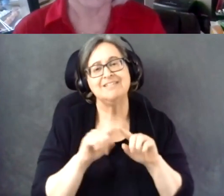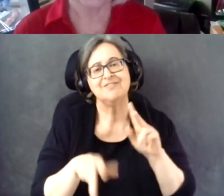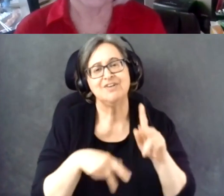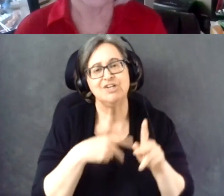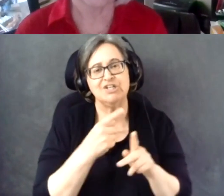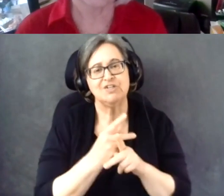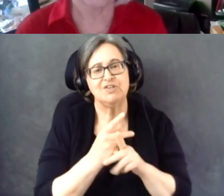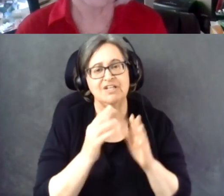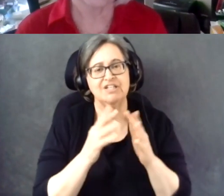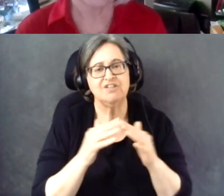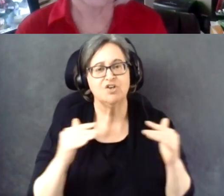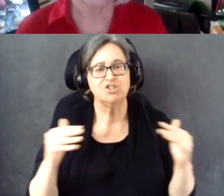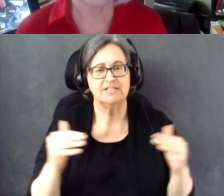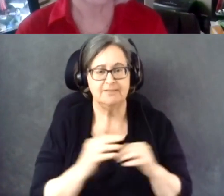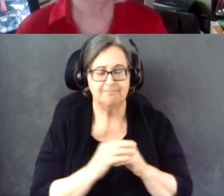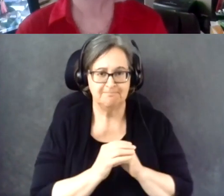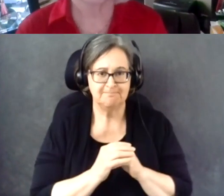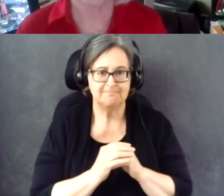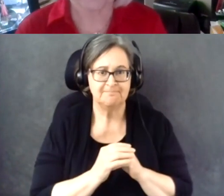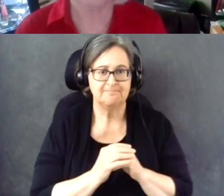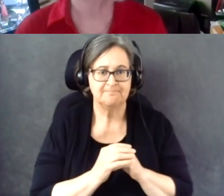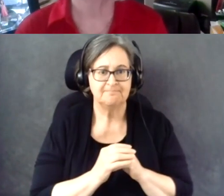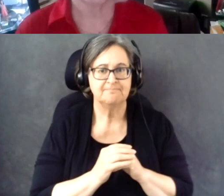Not just disabilities, but race.